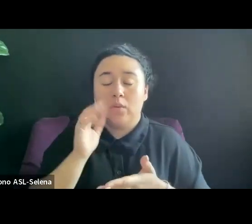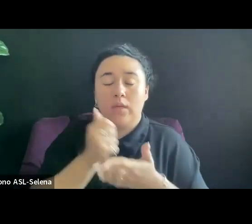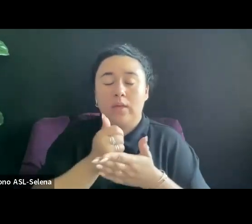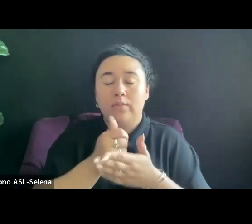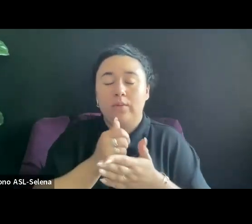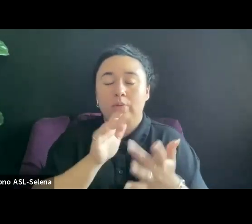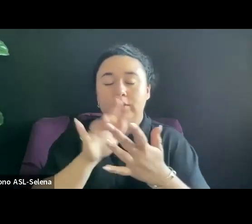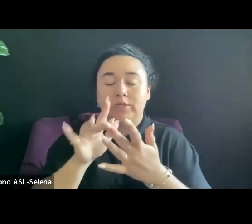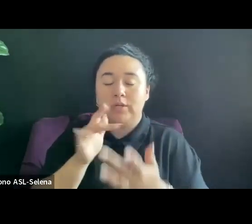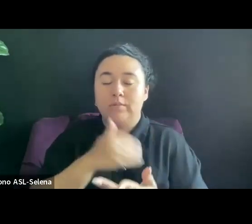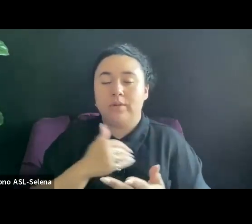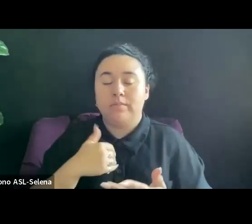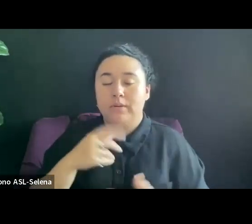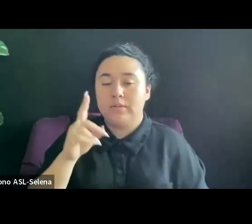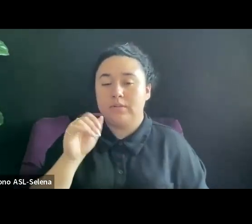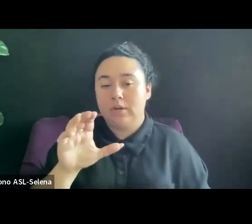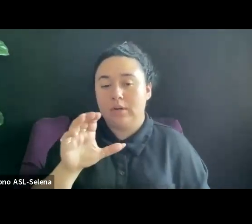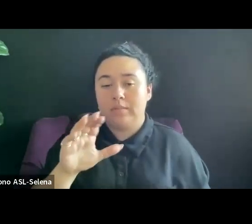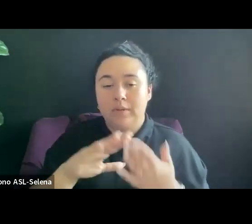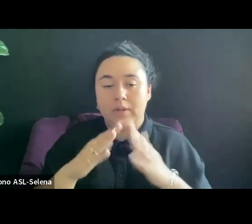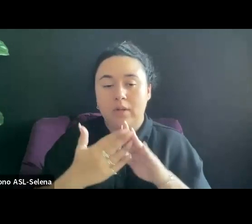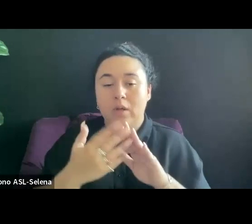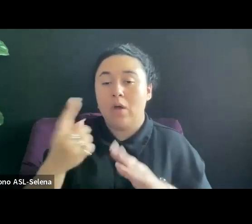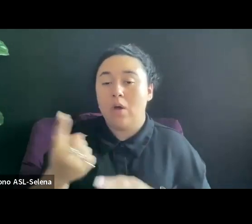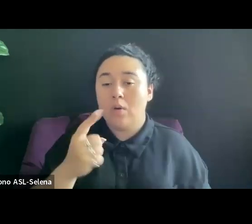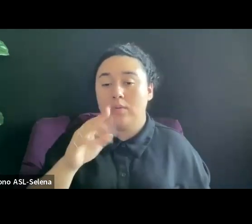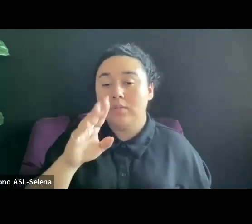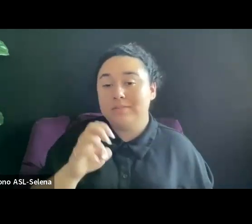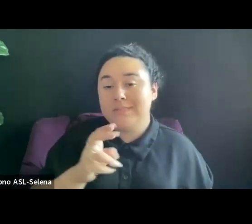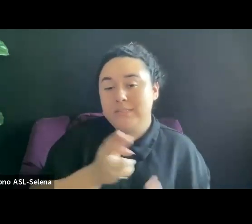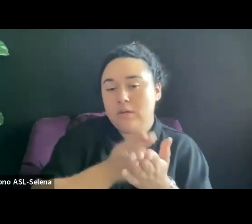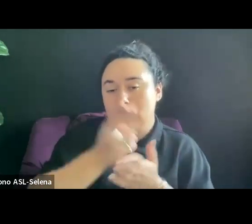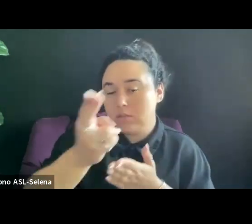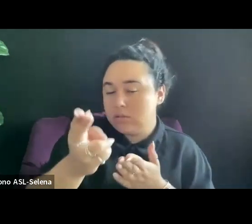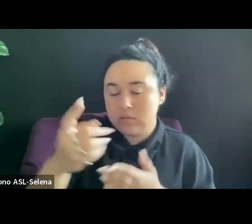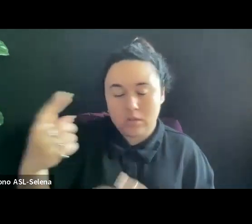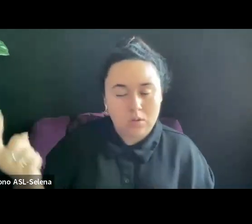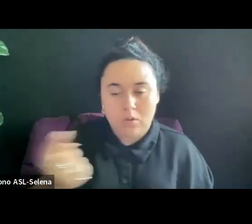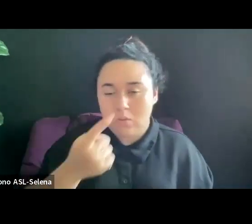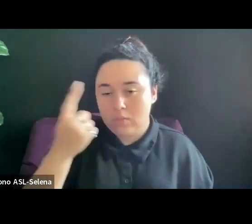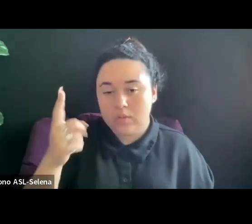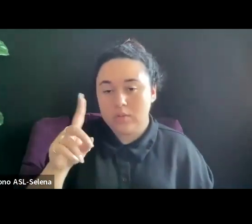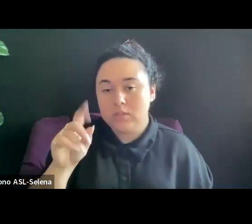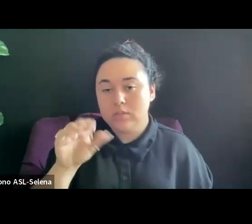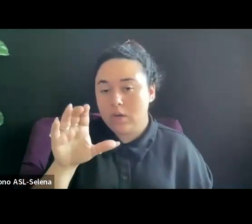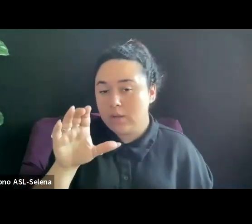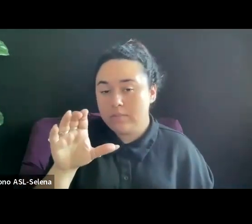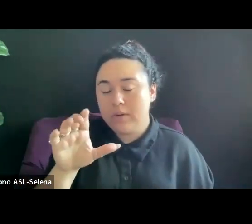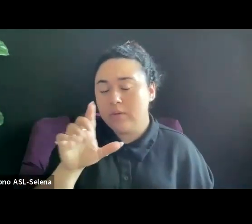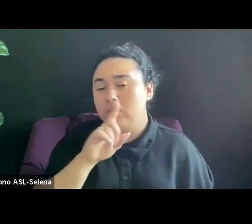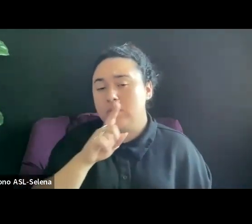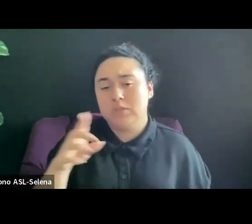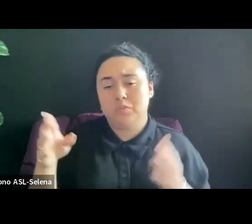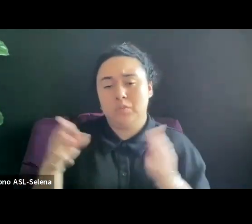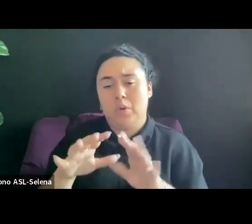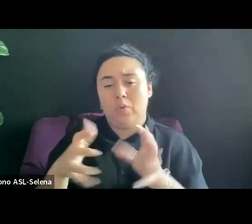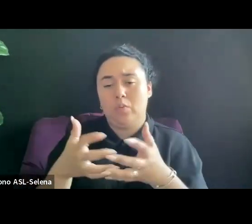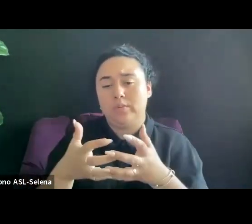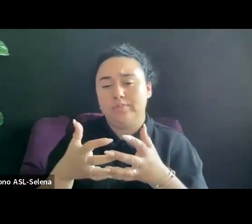ALWAYS BE HONEST. DOCUMENTARY IS A VERY SMALL WORLD AND EVERYONE TALKS TO EACH OTHER.